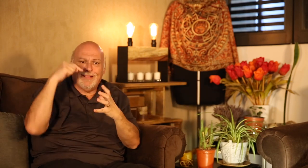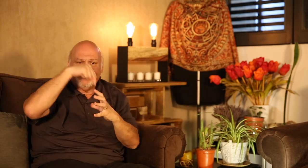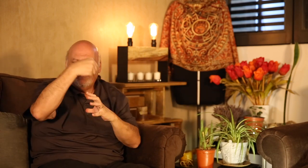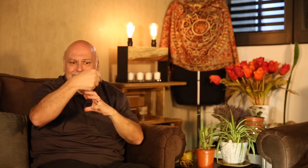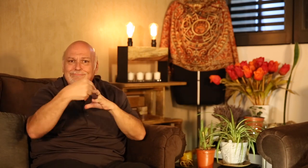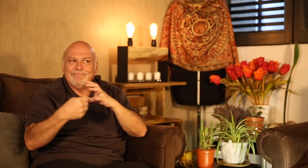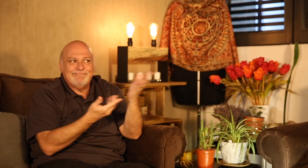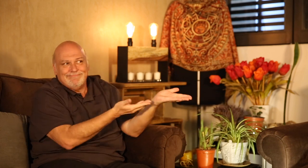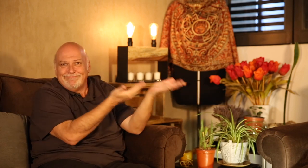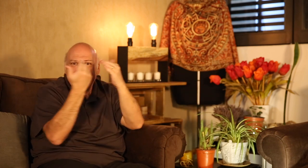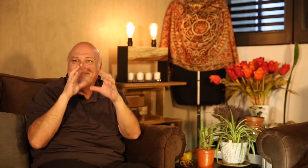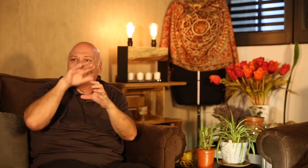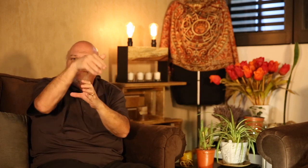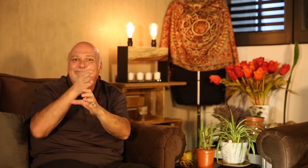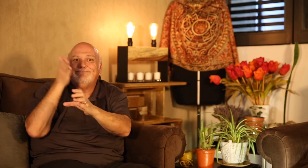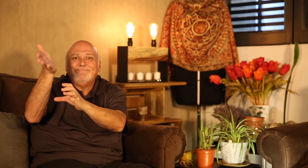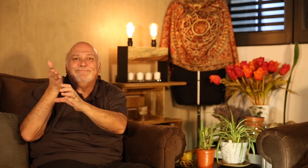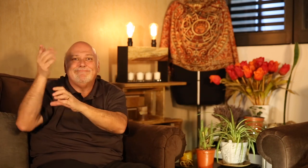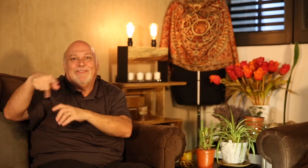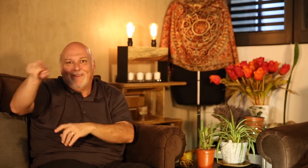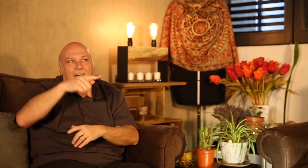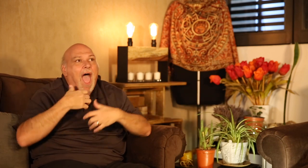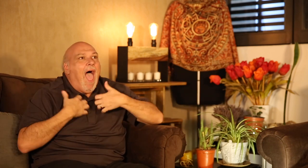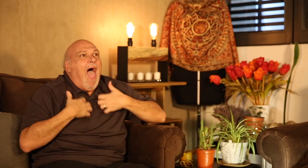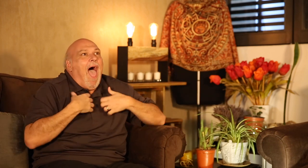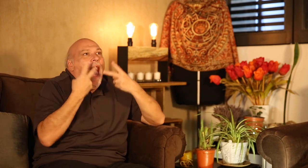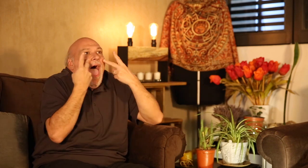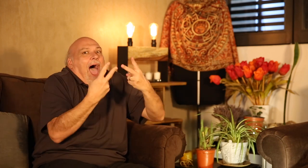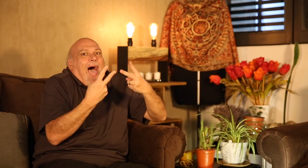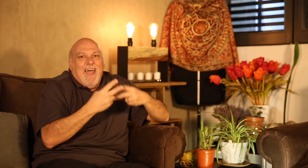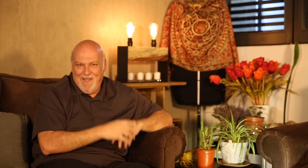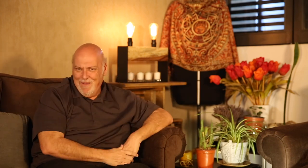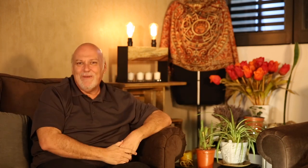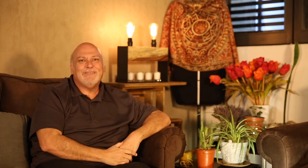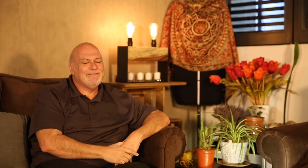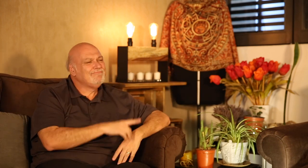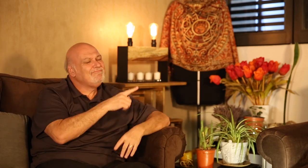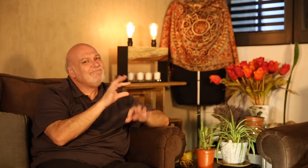would be excited to watch!